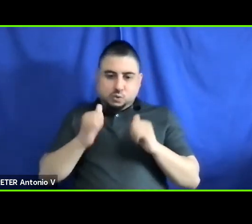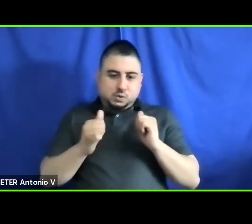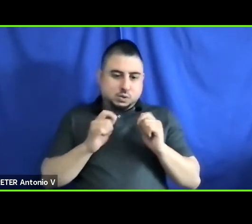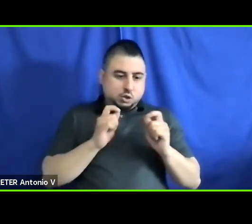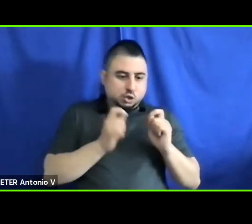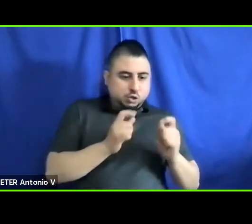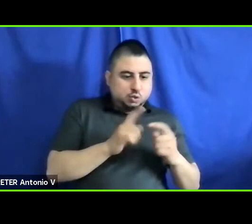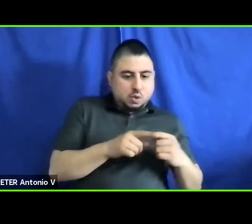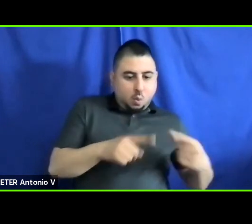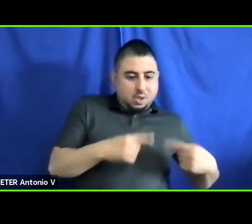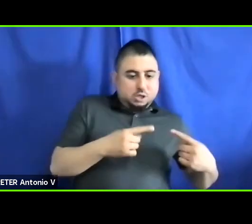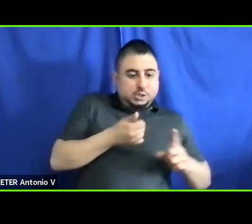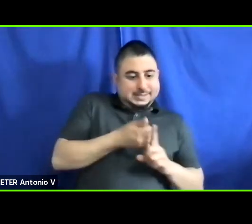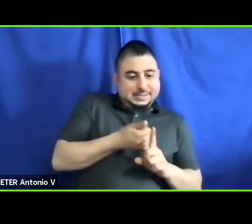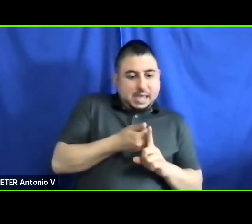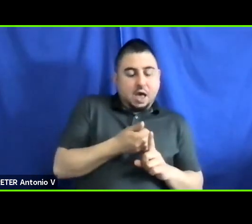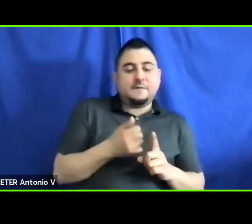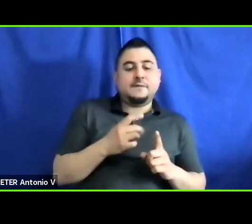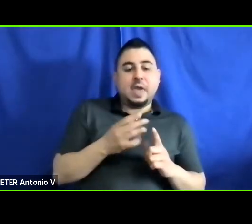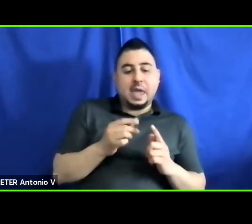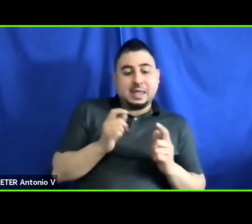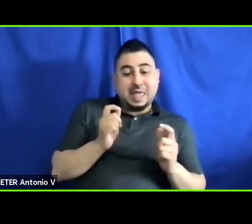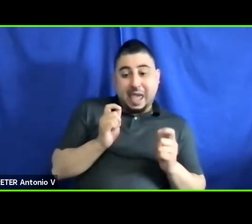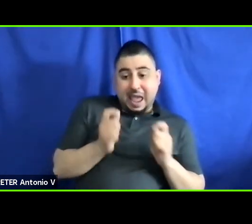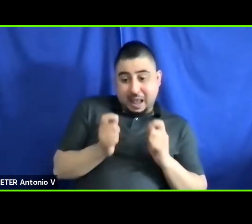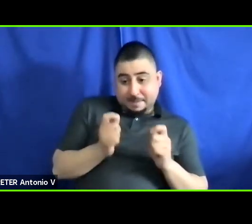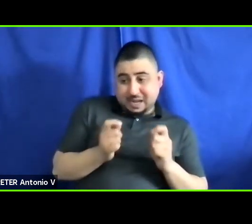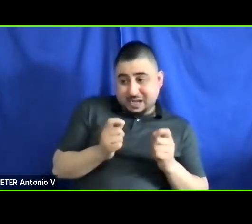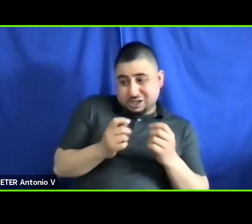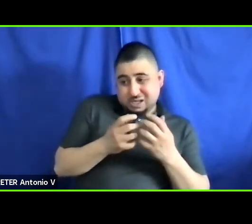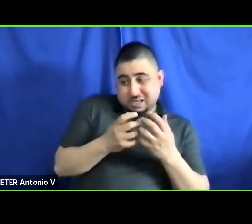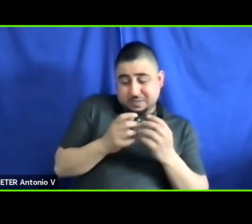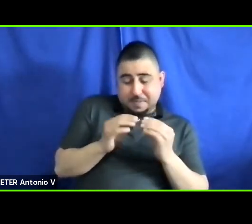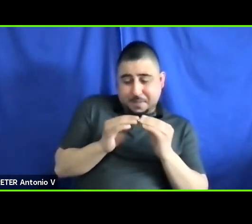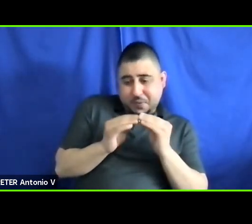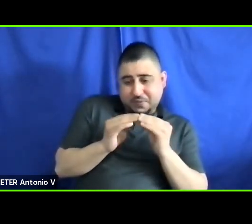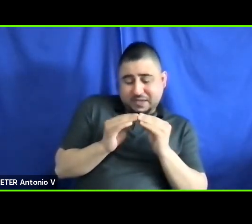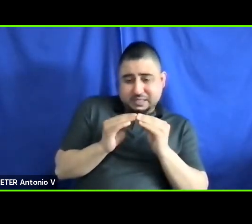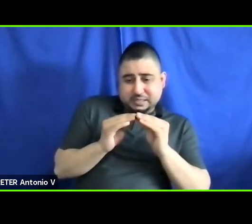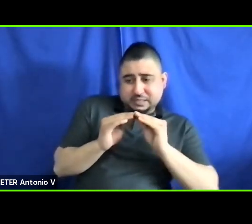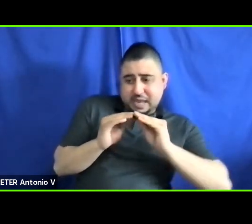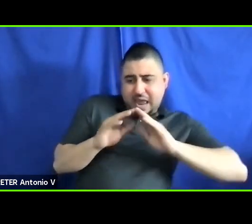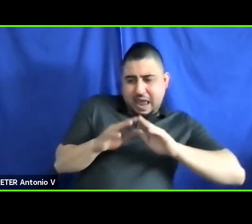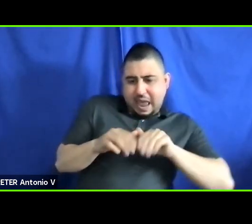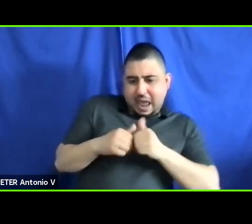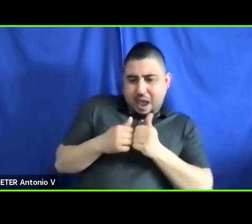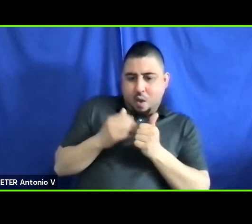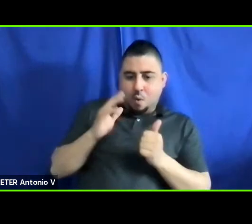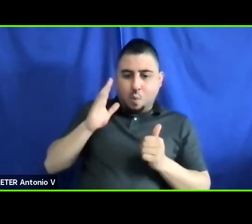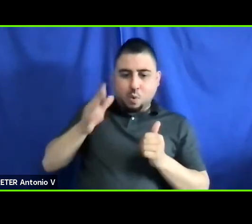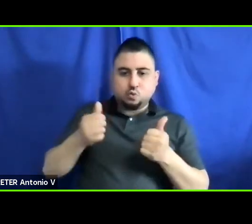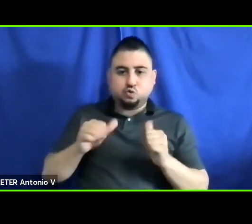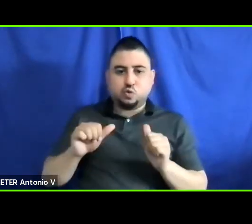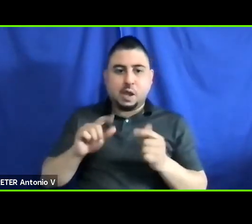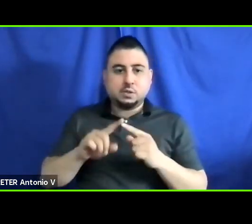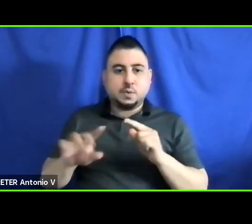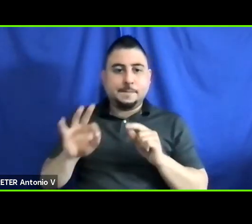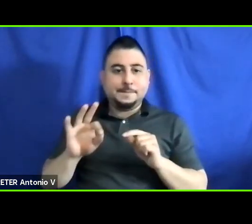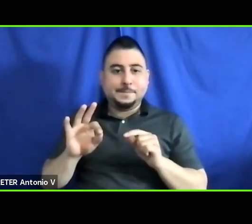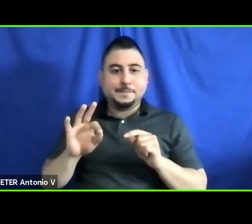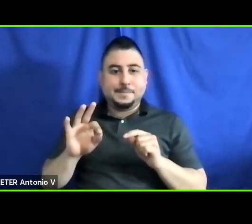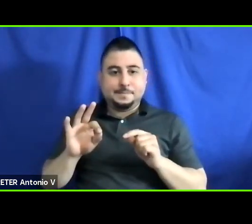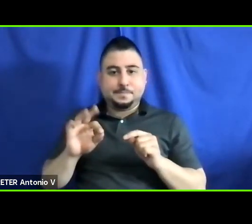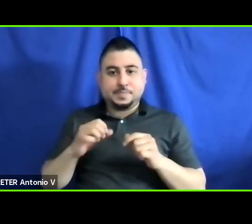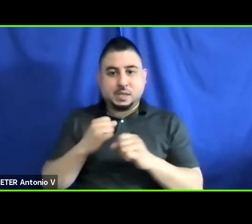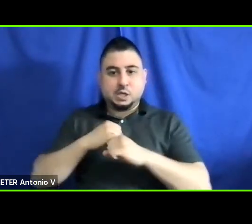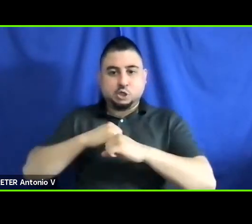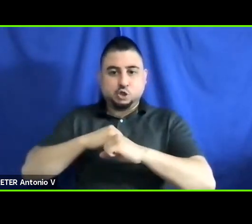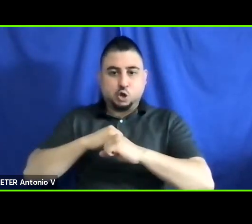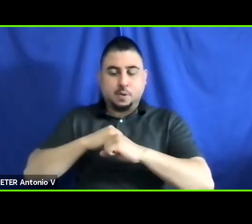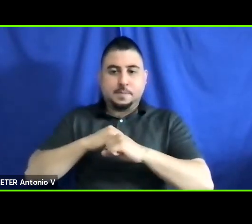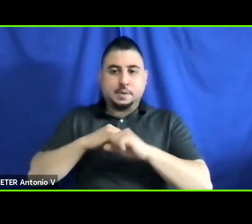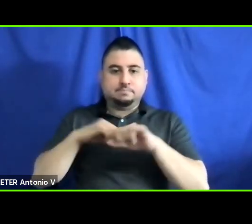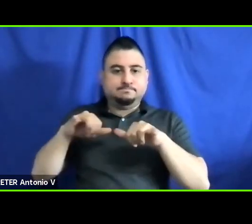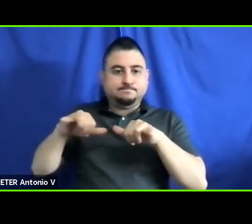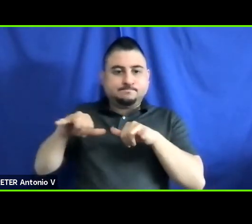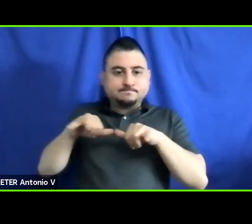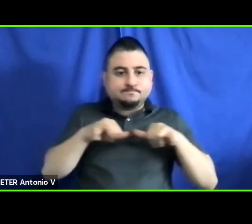because of these adaptations. How do you go about trying to pick a securement system that